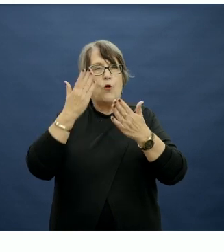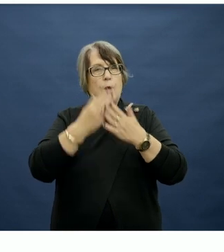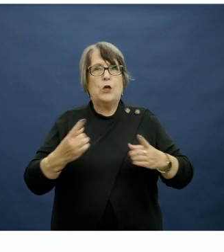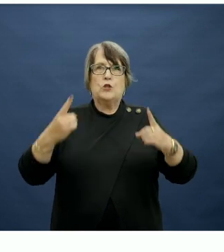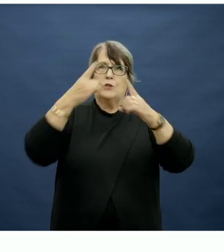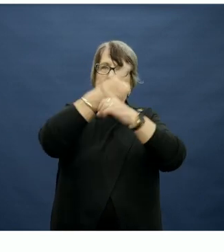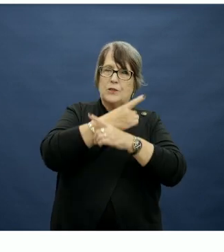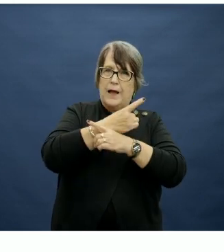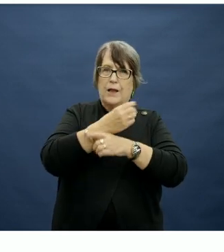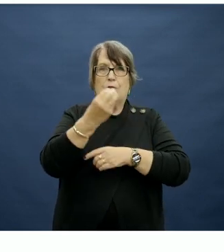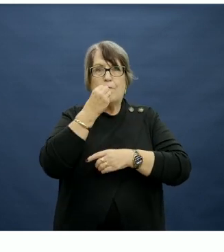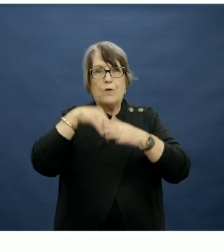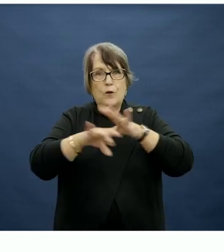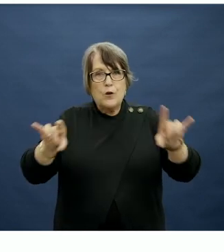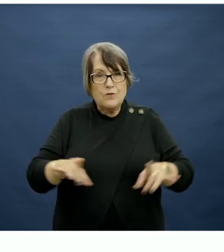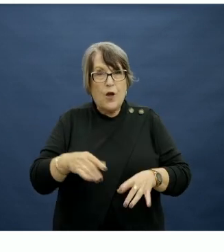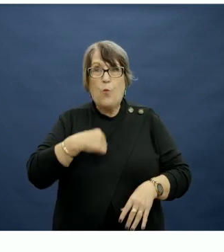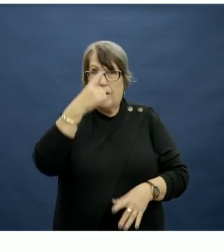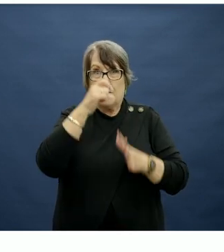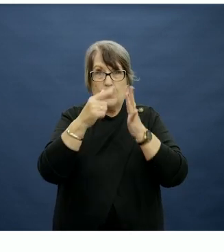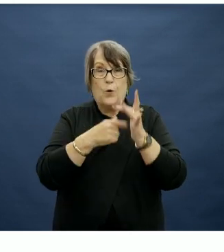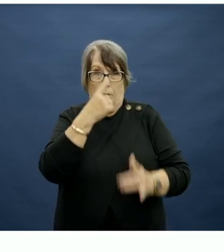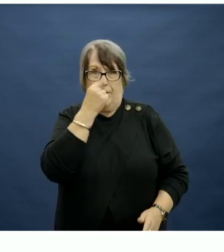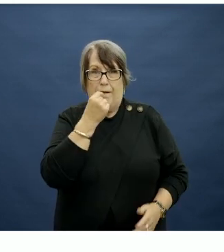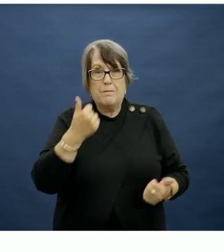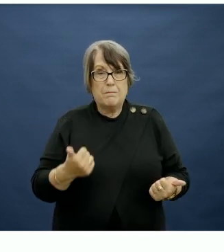food in Australia isn't out of the realm of possibility.